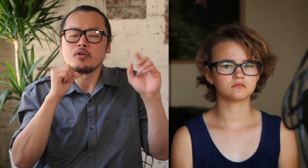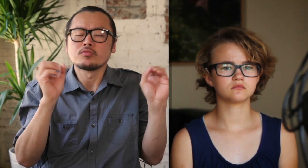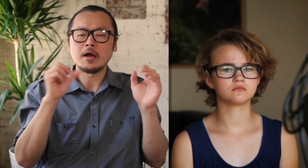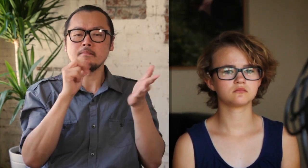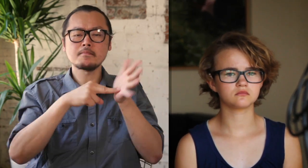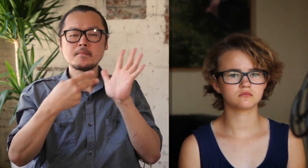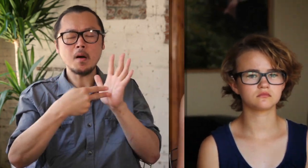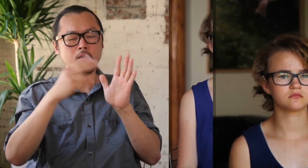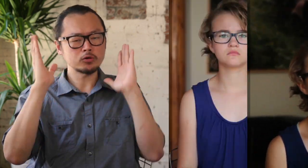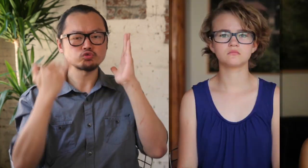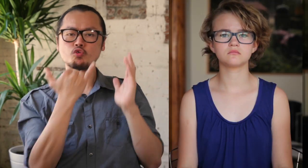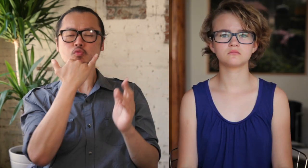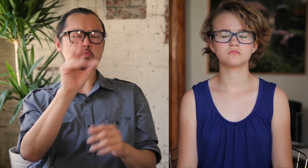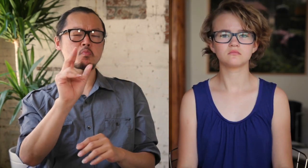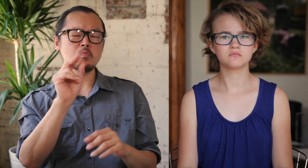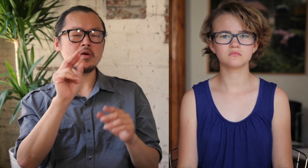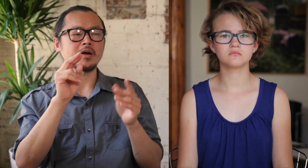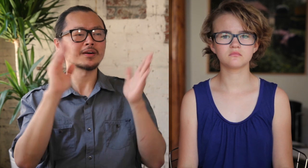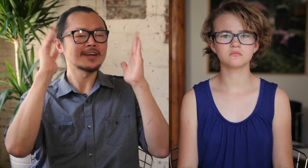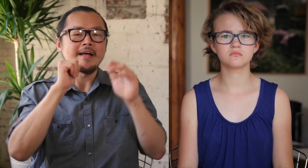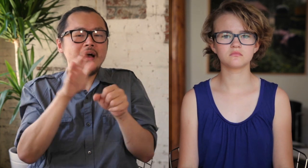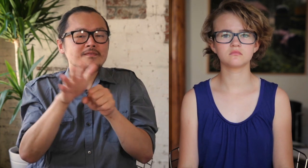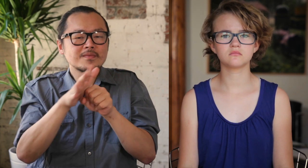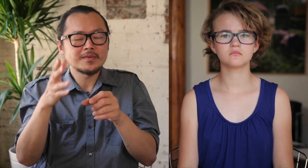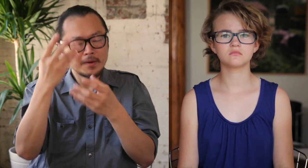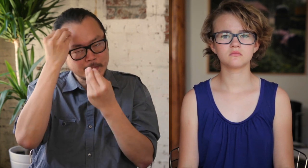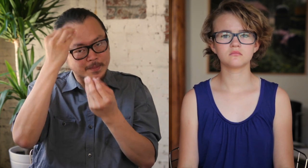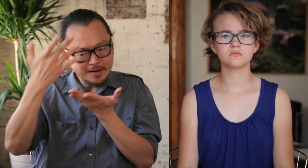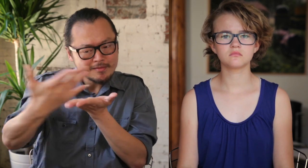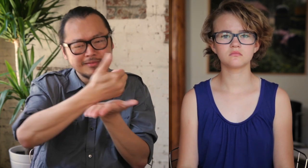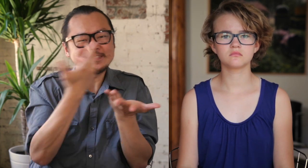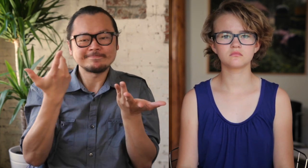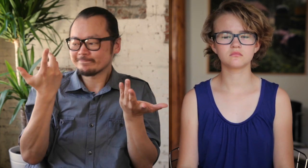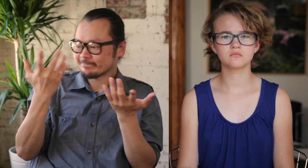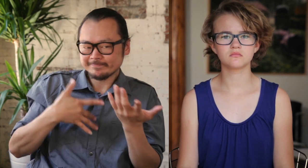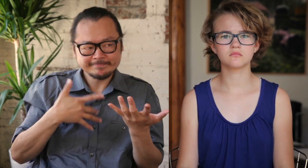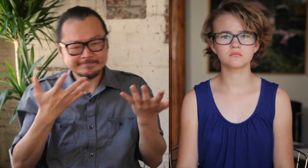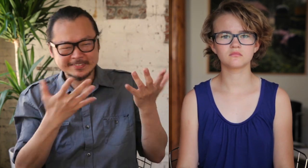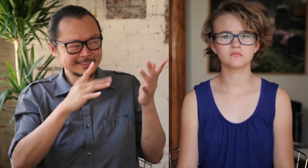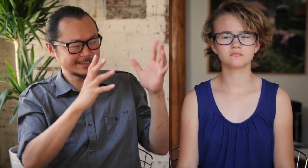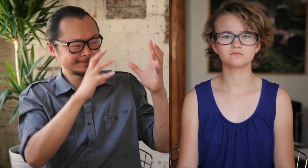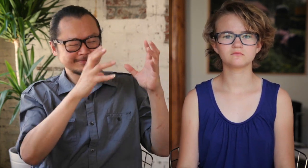It doesn't mean that they were wrong, no. There was not enough information to go around in the country.